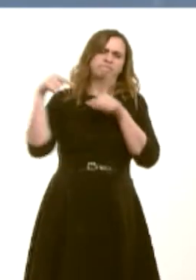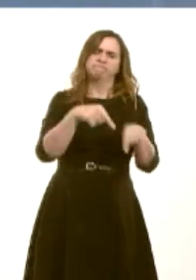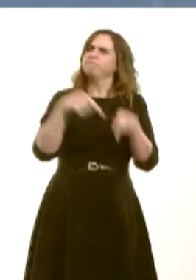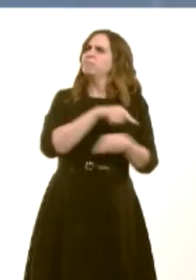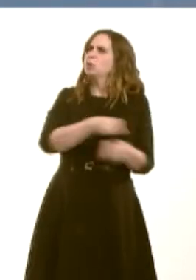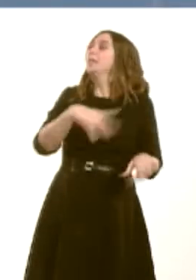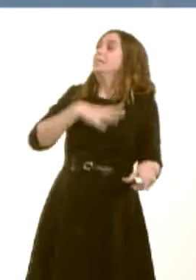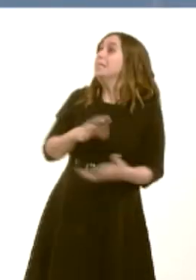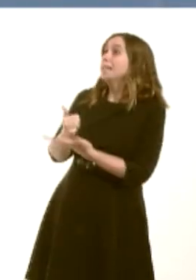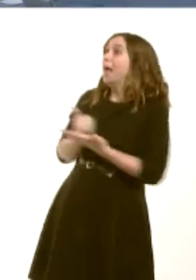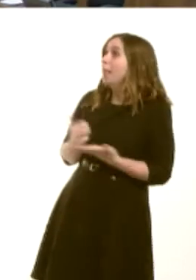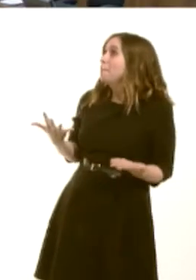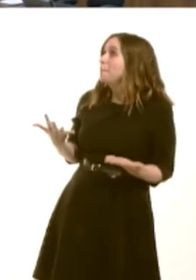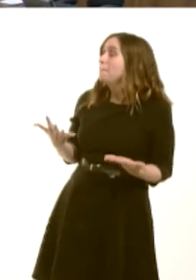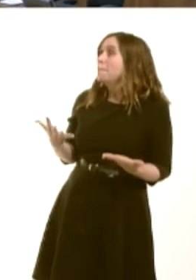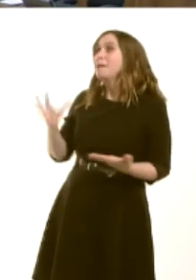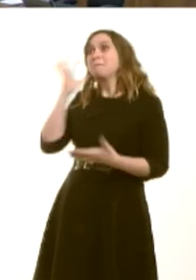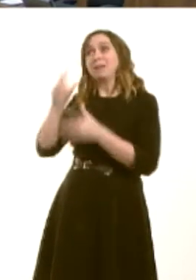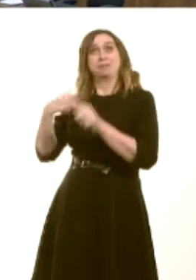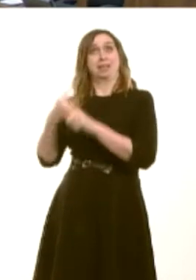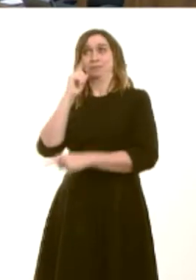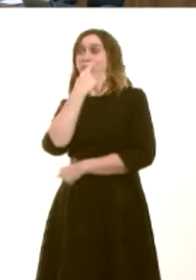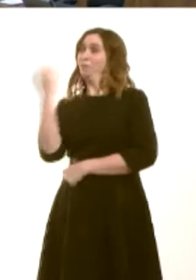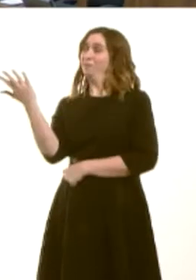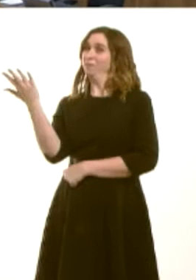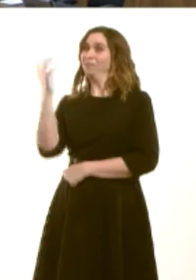of course, the bedroom taxó. And I go around, as Members of these benches will go around,